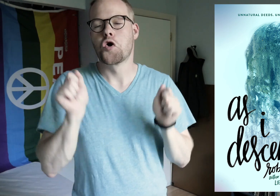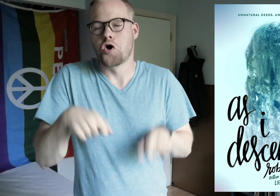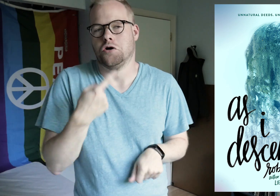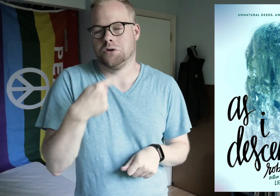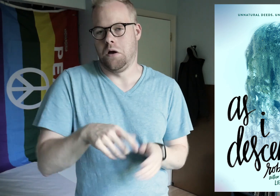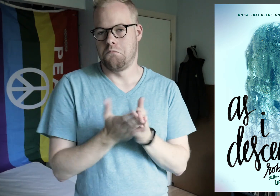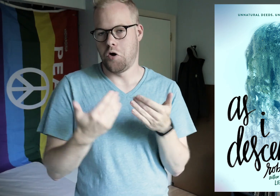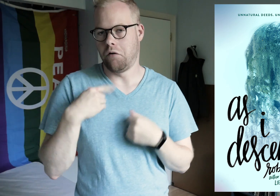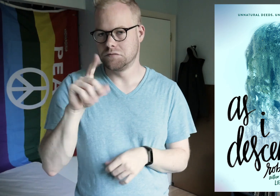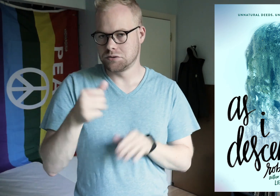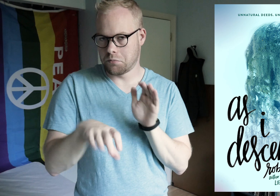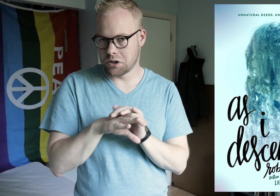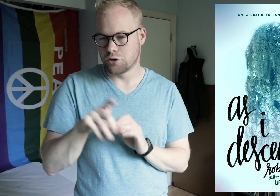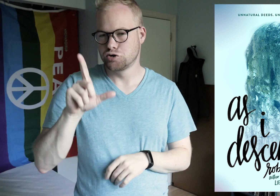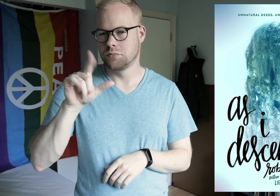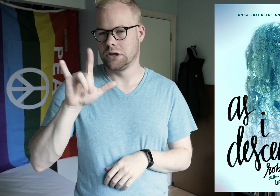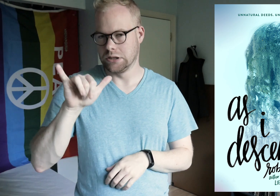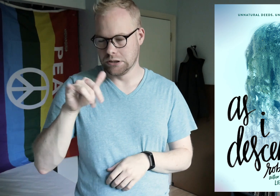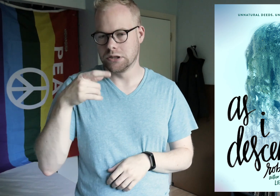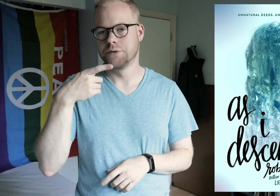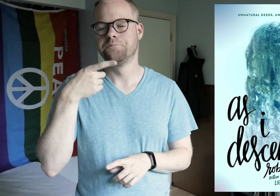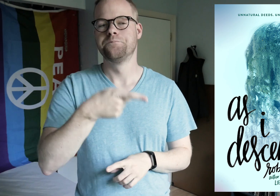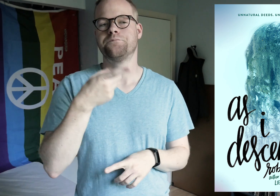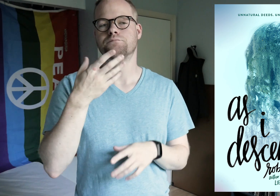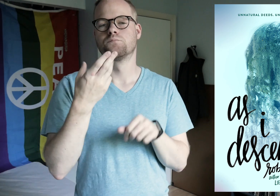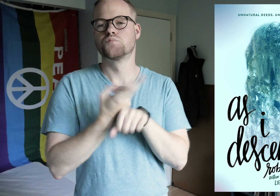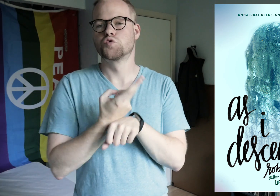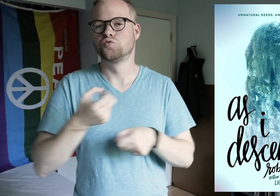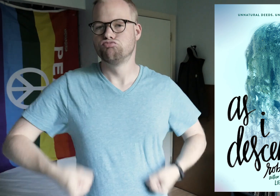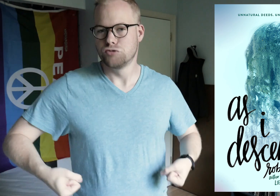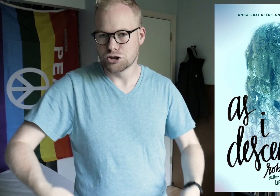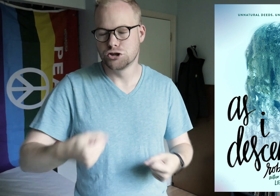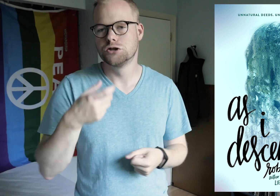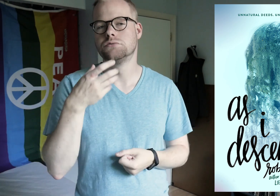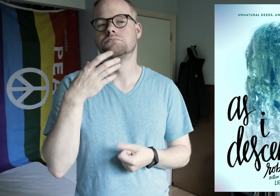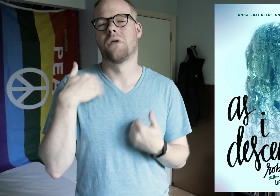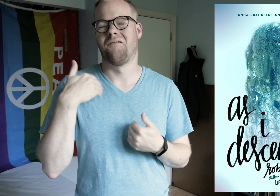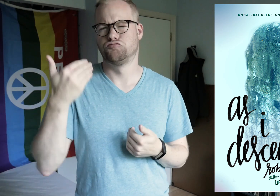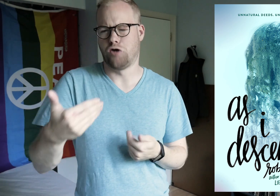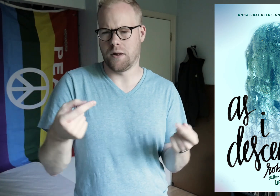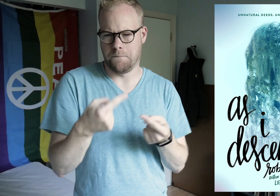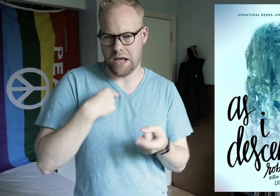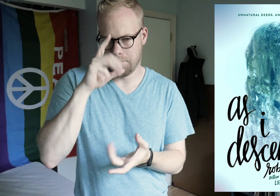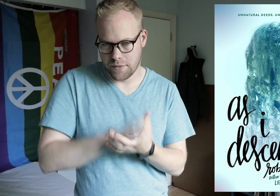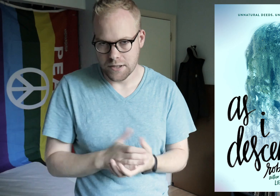It could be said that this book has a disabled character, Lily. She uses crutches and has chronic pain, I believe.